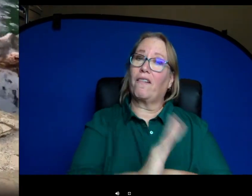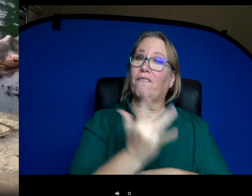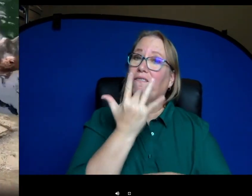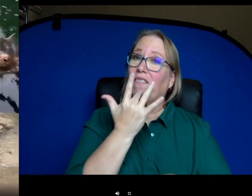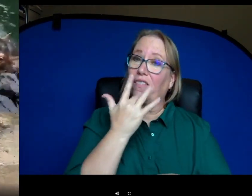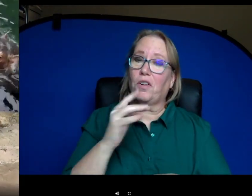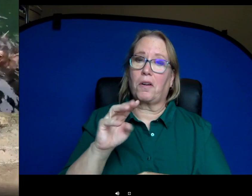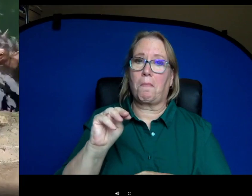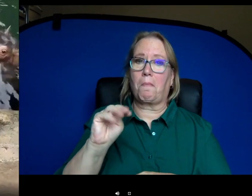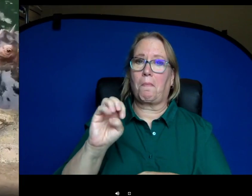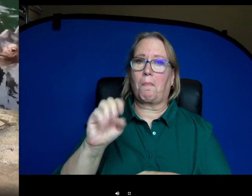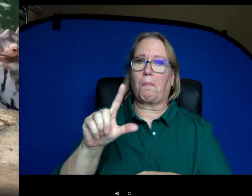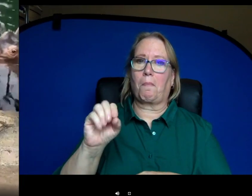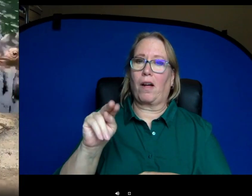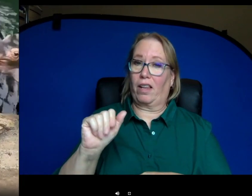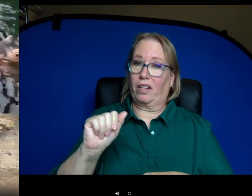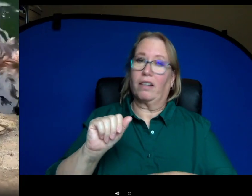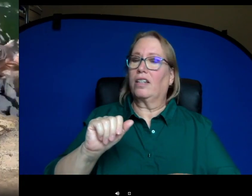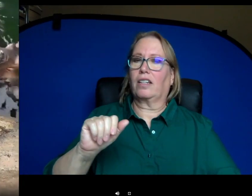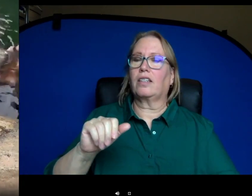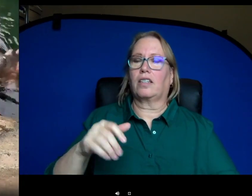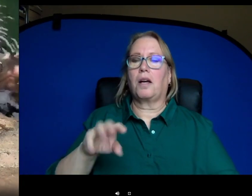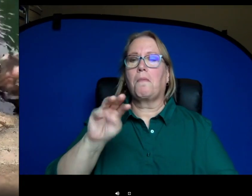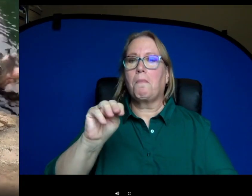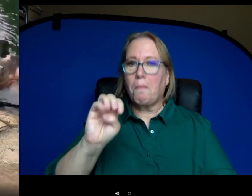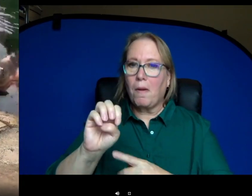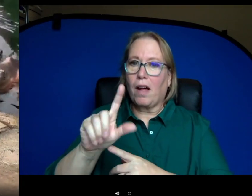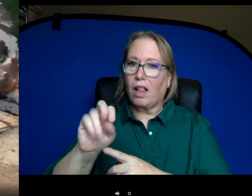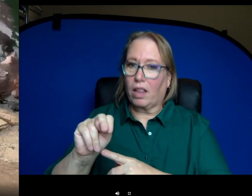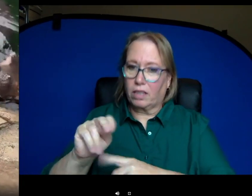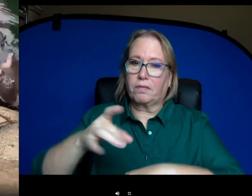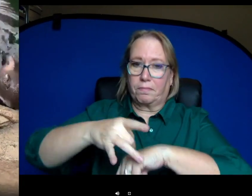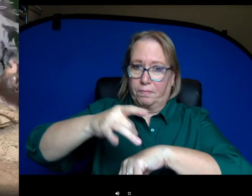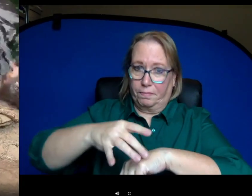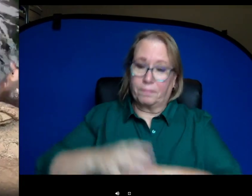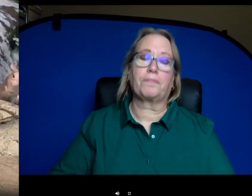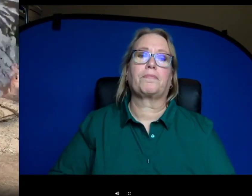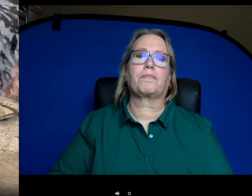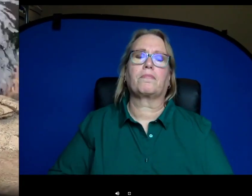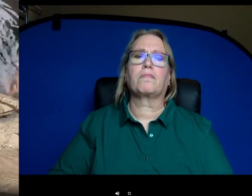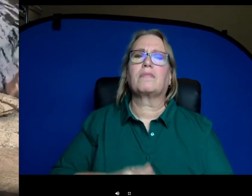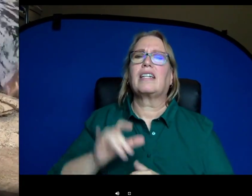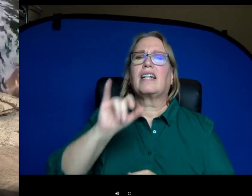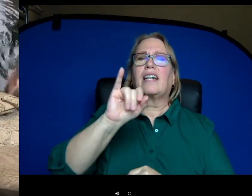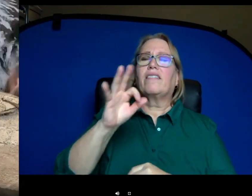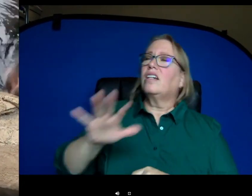definitely melon. So, in the wild hippos would listen for fallen fruits and um they